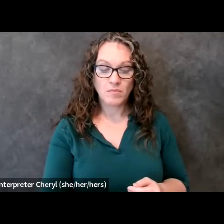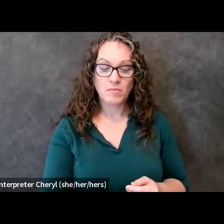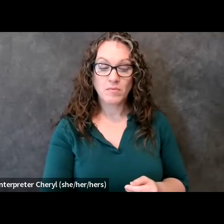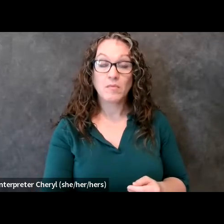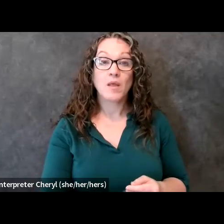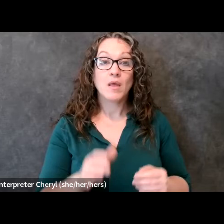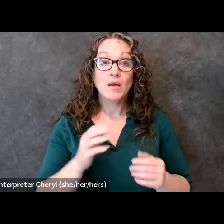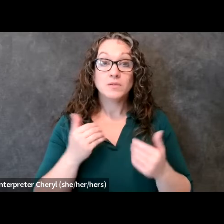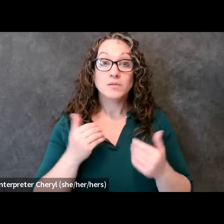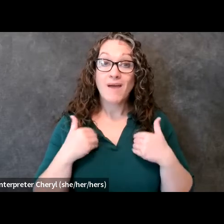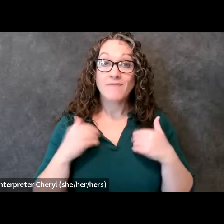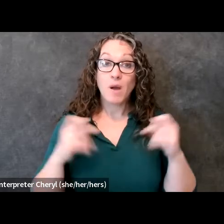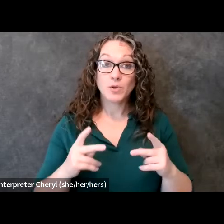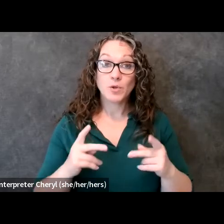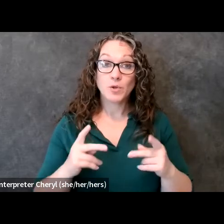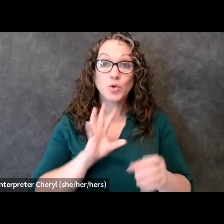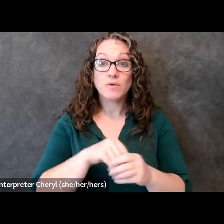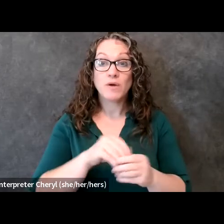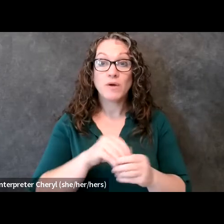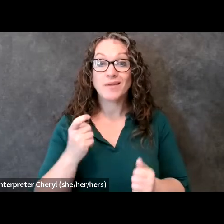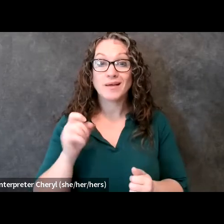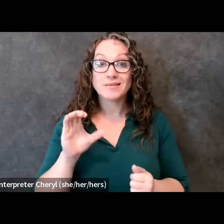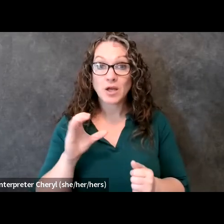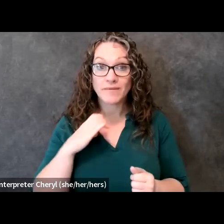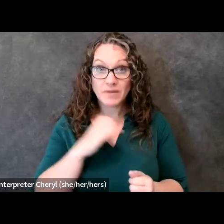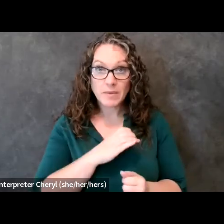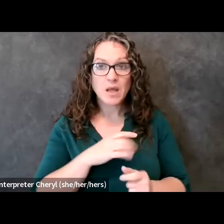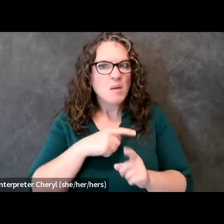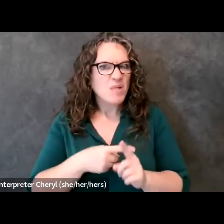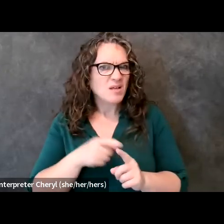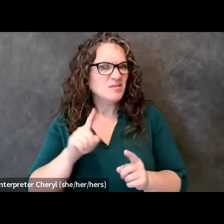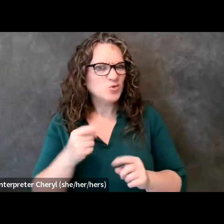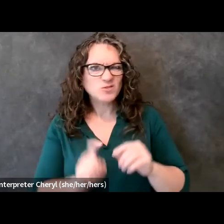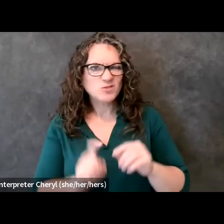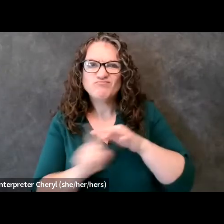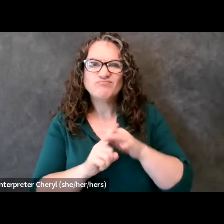part of our executive committee there's also just opportunities to attend our aylf meetings on a